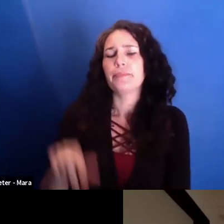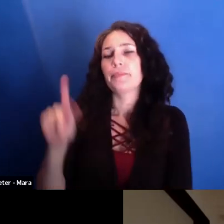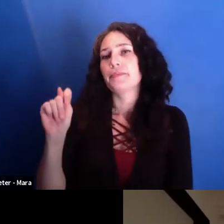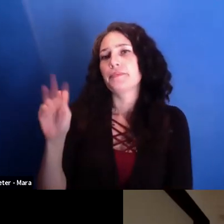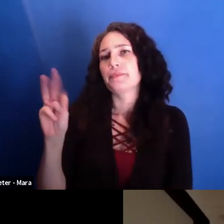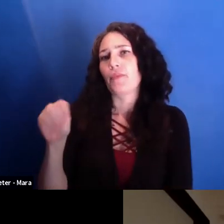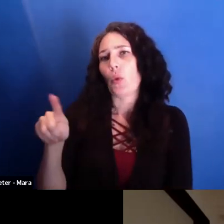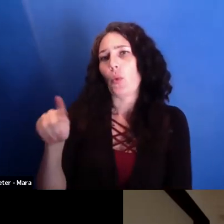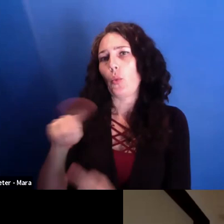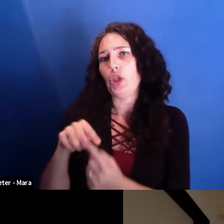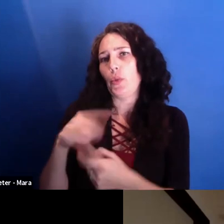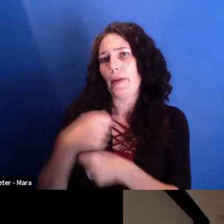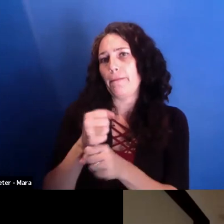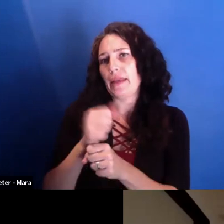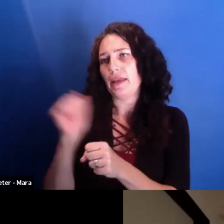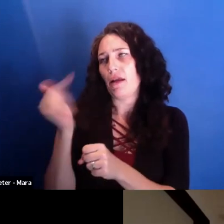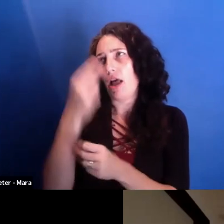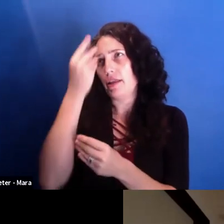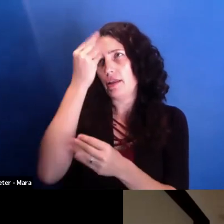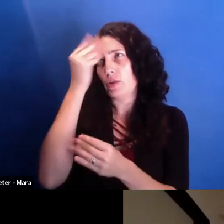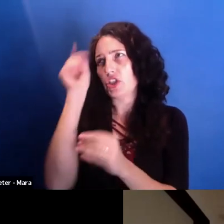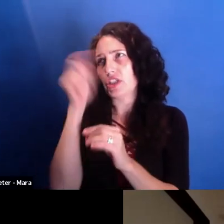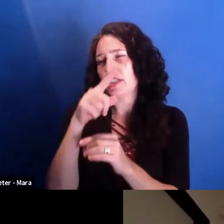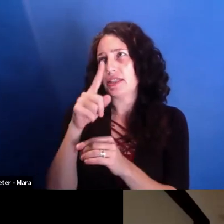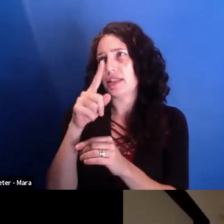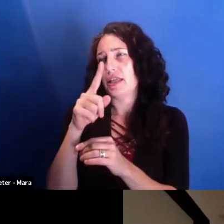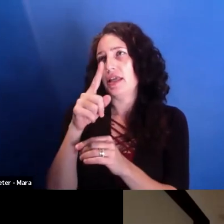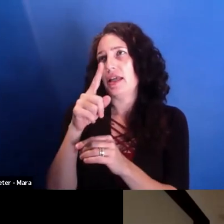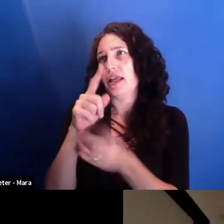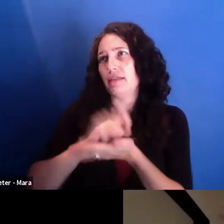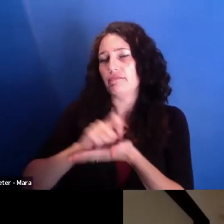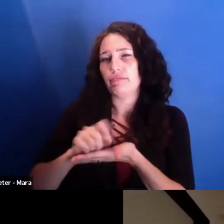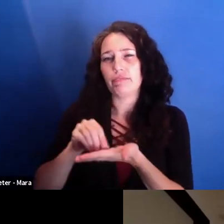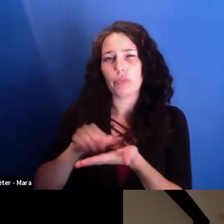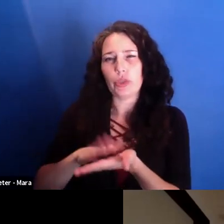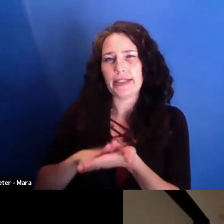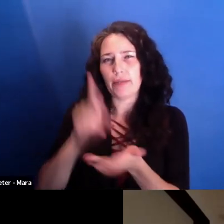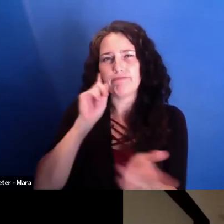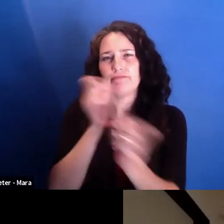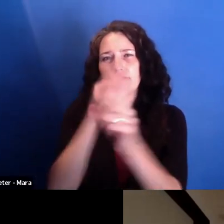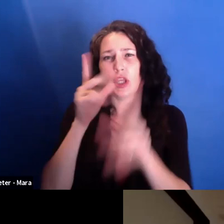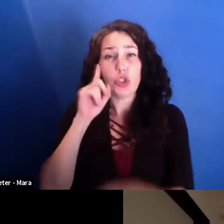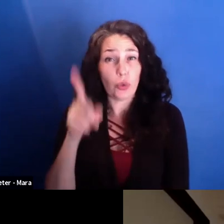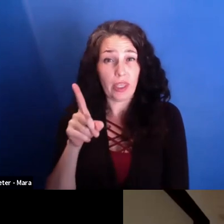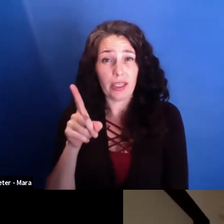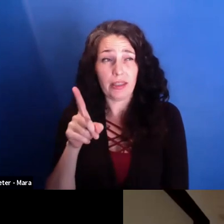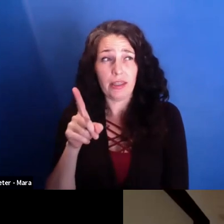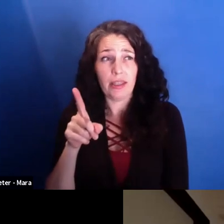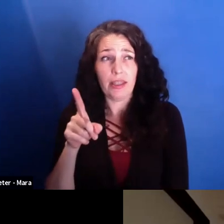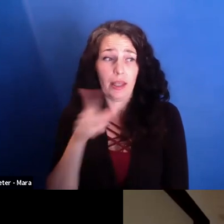I'm curious how you decide who the audience is. Are you thinking about Romanians? Are you thinking about the international community?